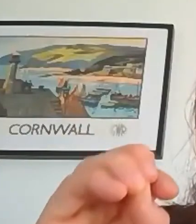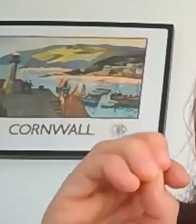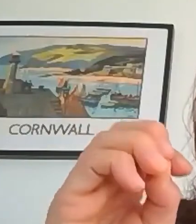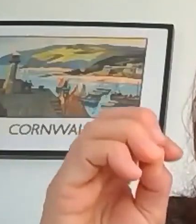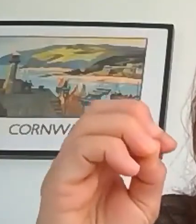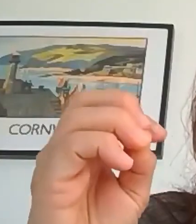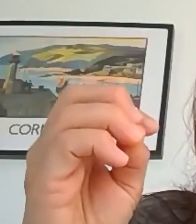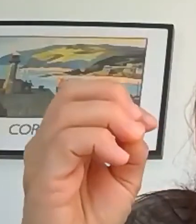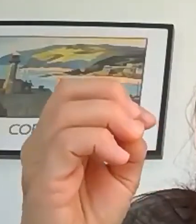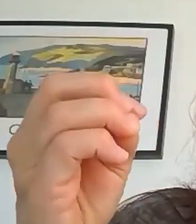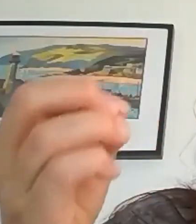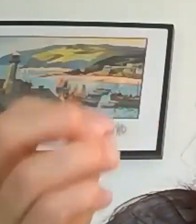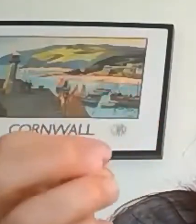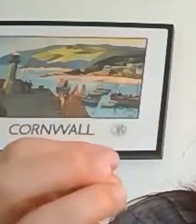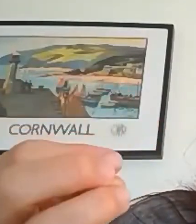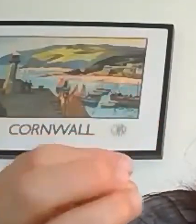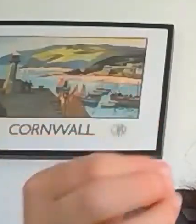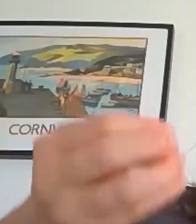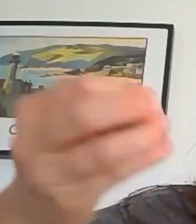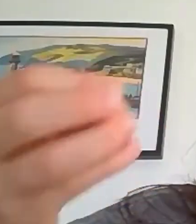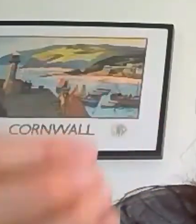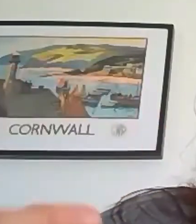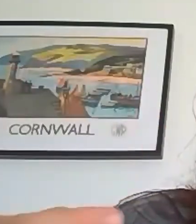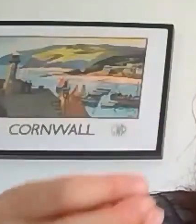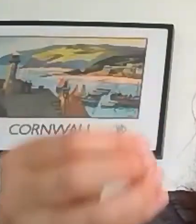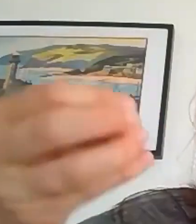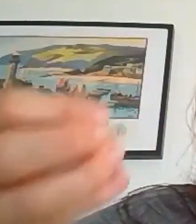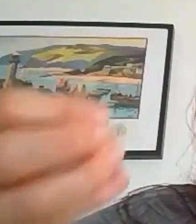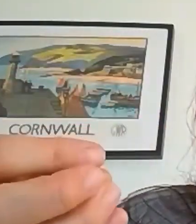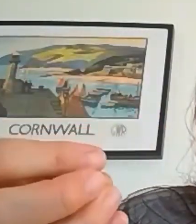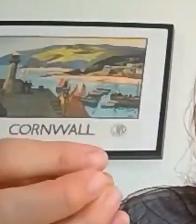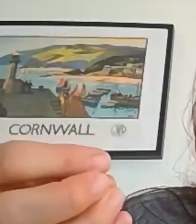is that whose responsibility is it